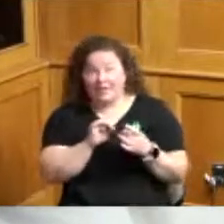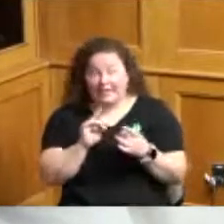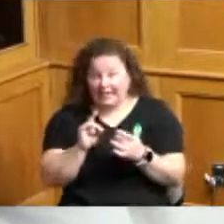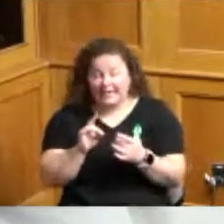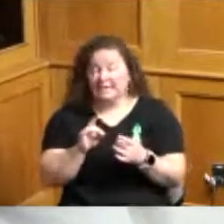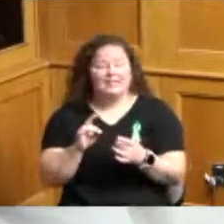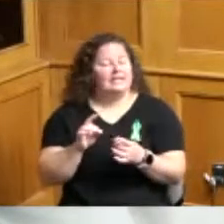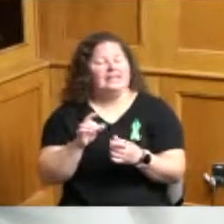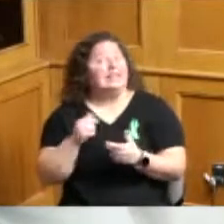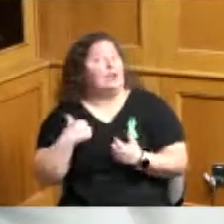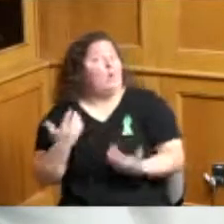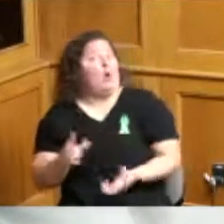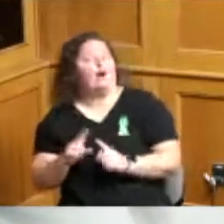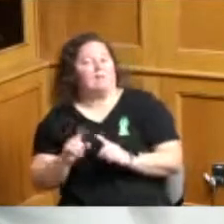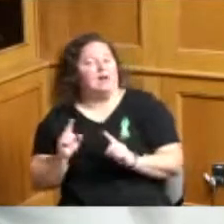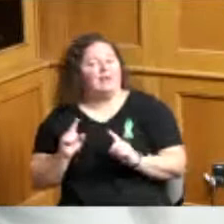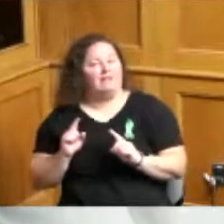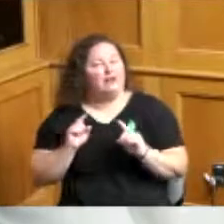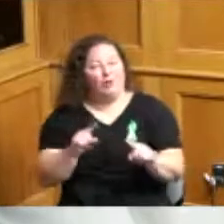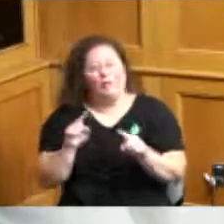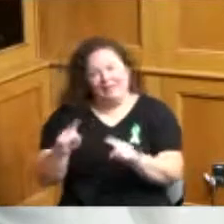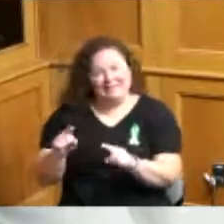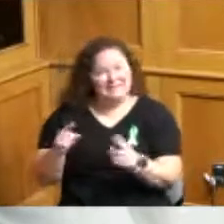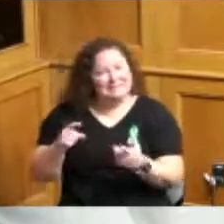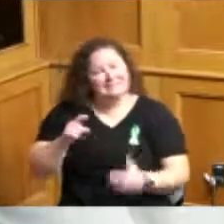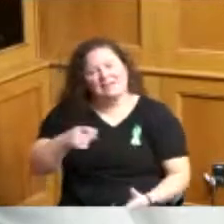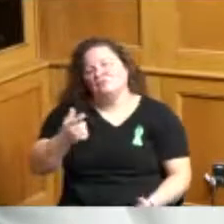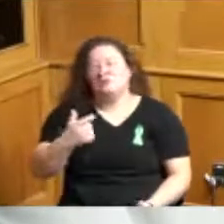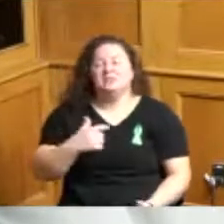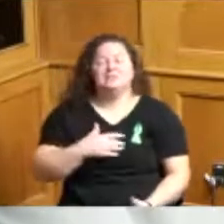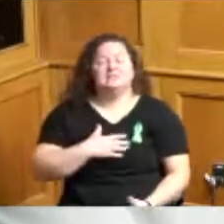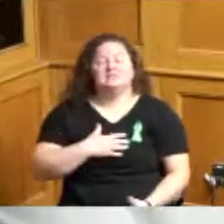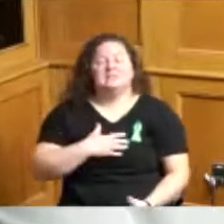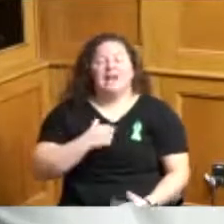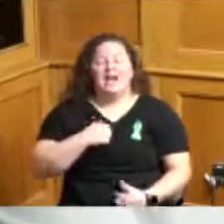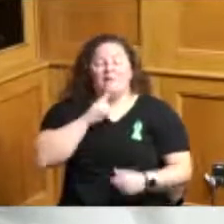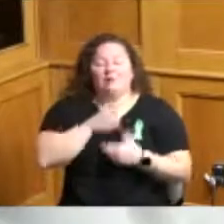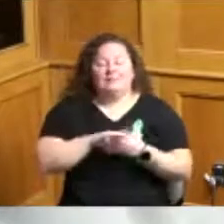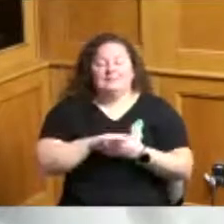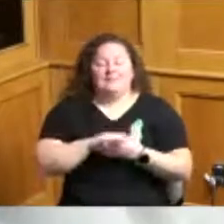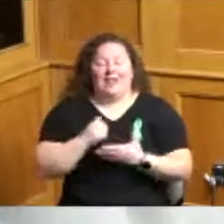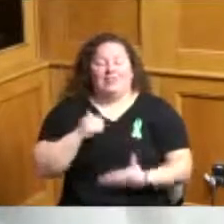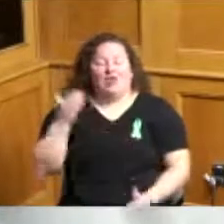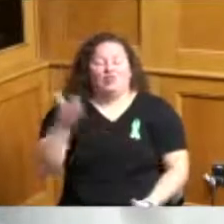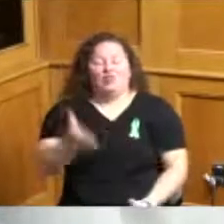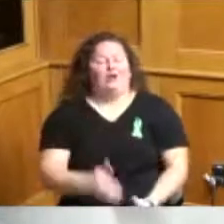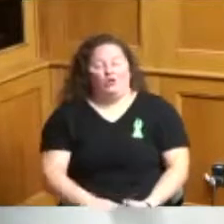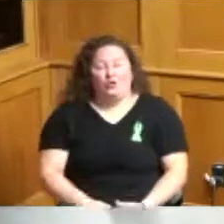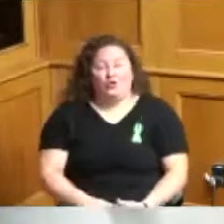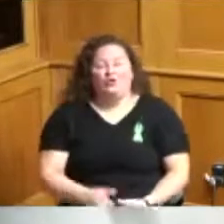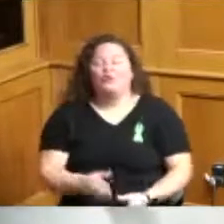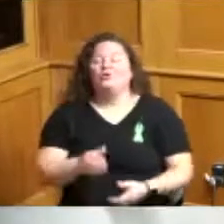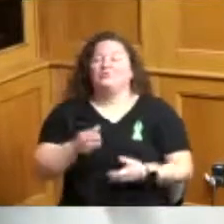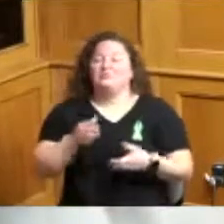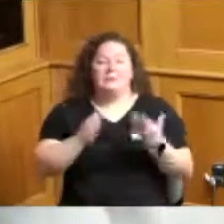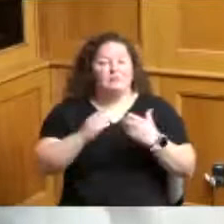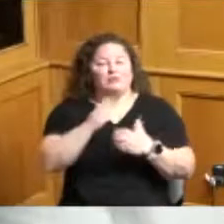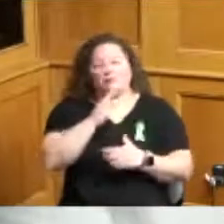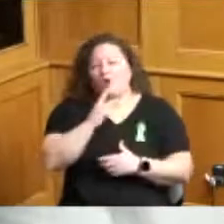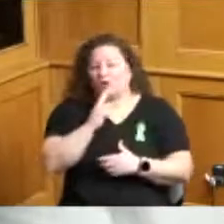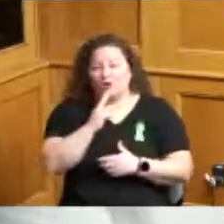but it's their job and and believe me they out there and things are getting cut off as we speak